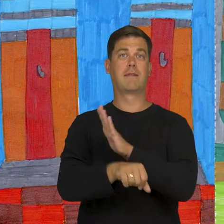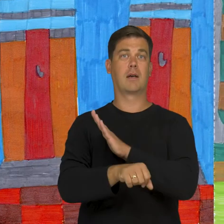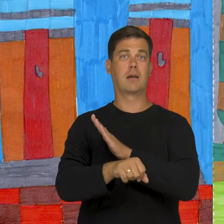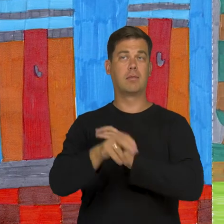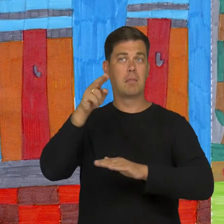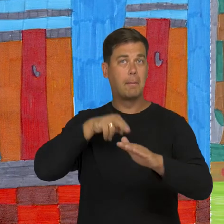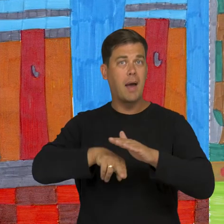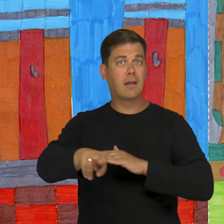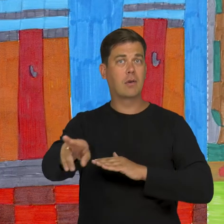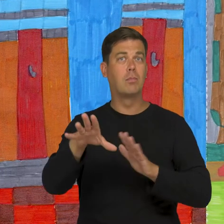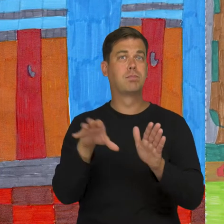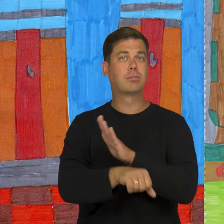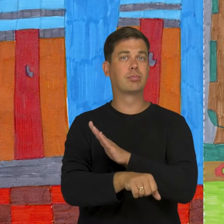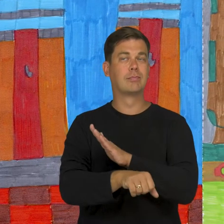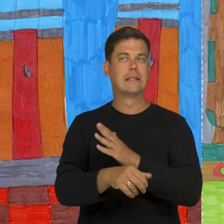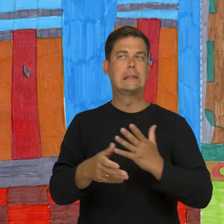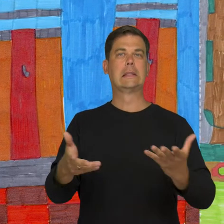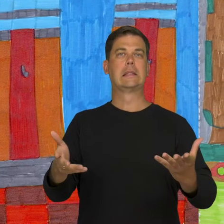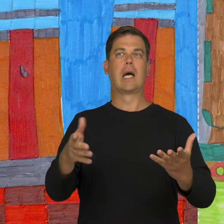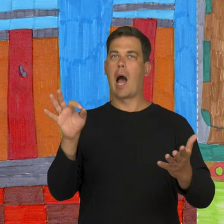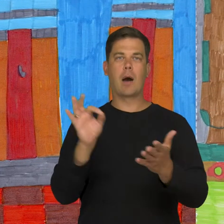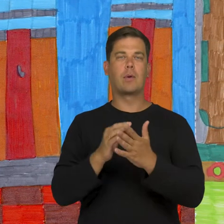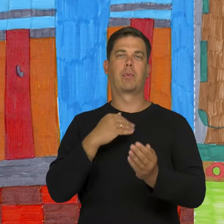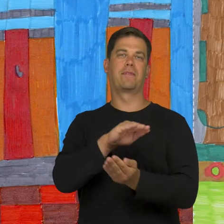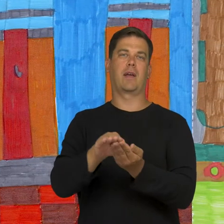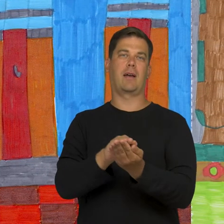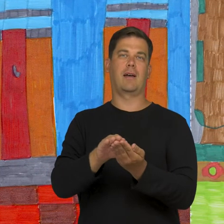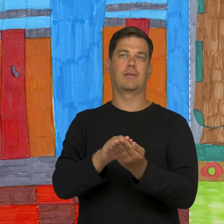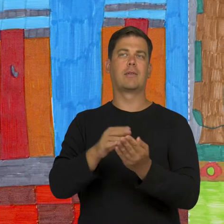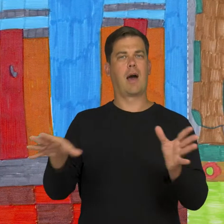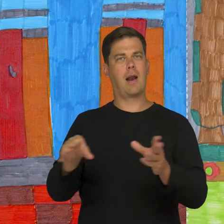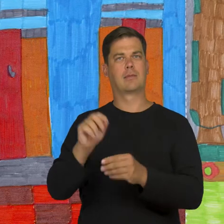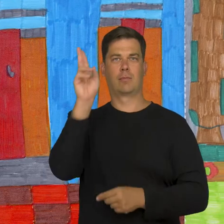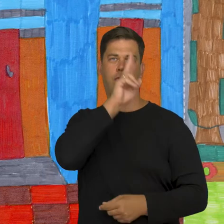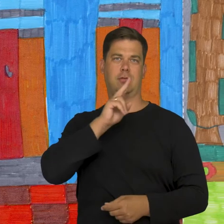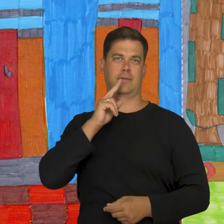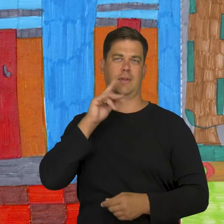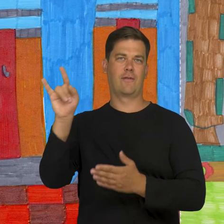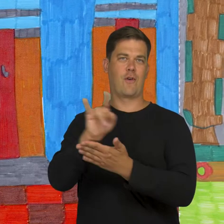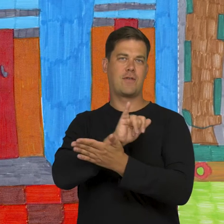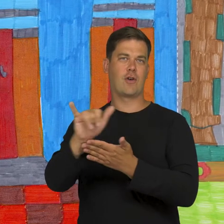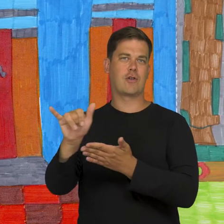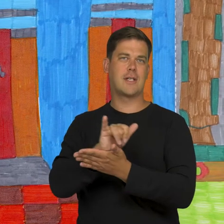The underground stopped working when we were riding it When it was Easter in my dream, with parents in New York.